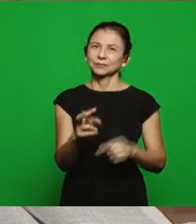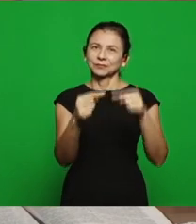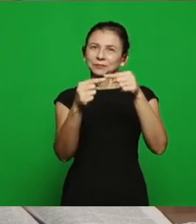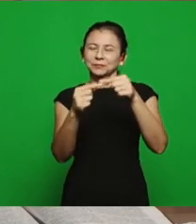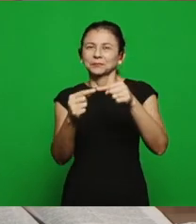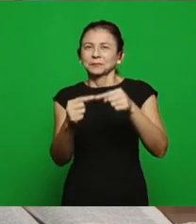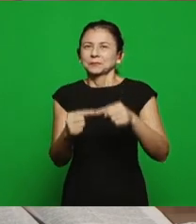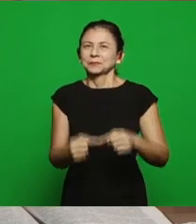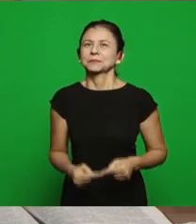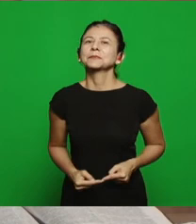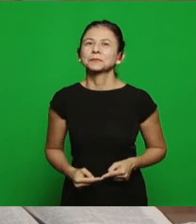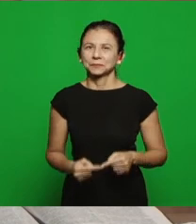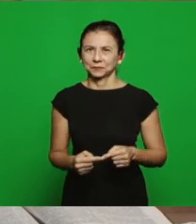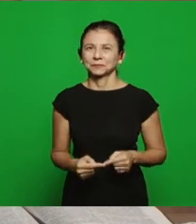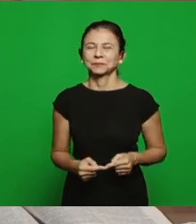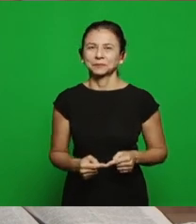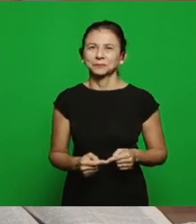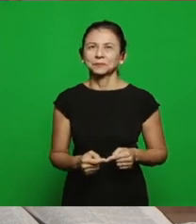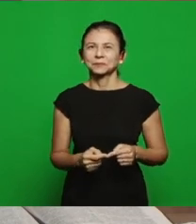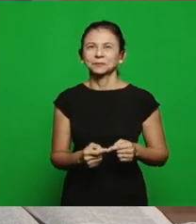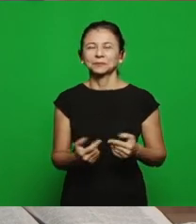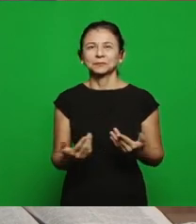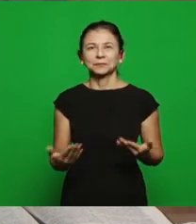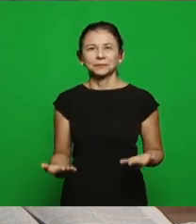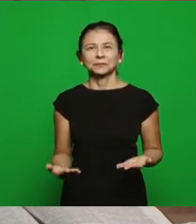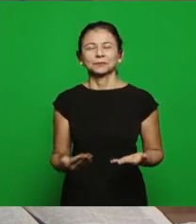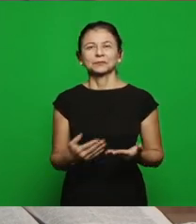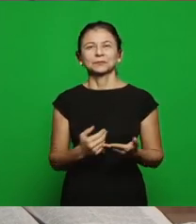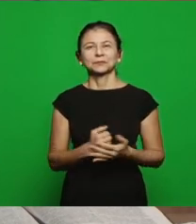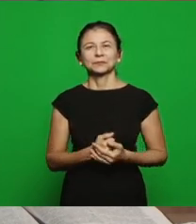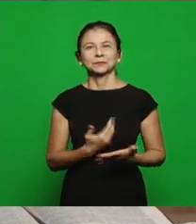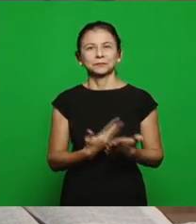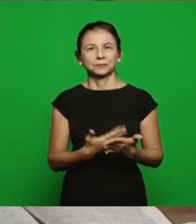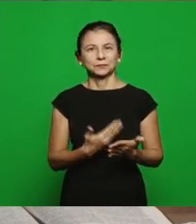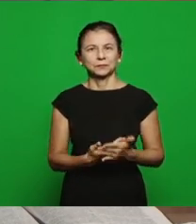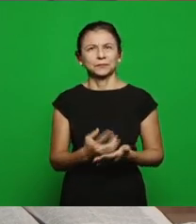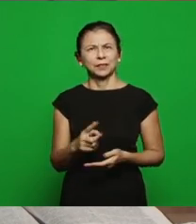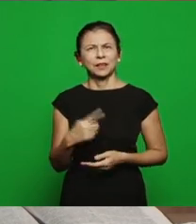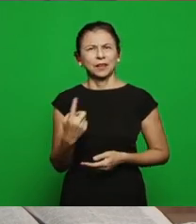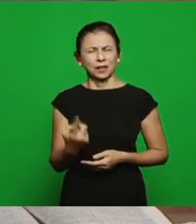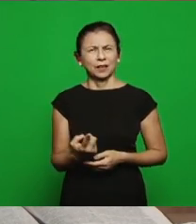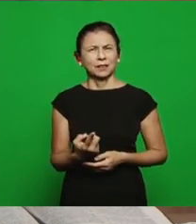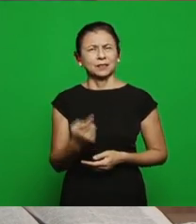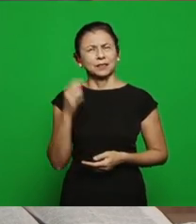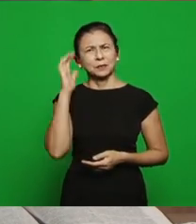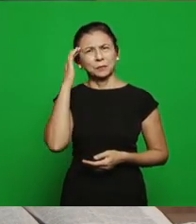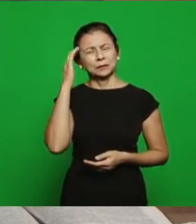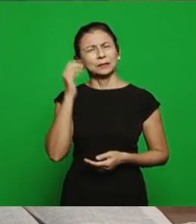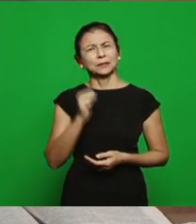with what we’ll present that is a contribution, the brethren, for sure may have found even more than this